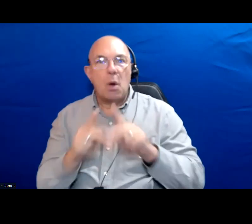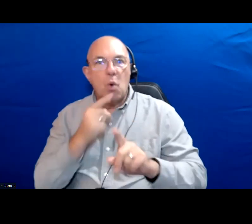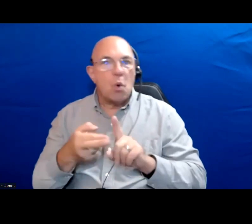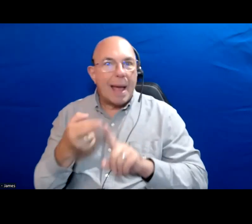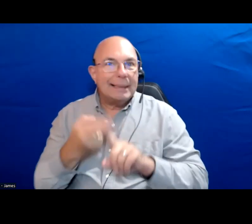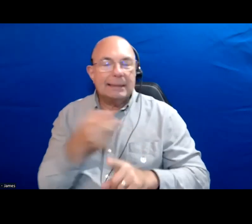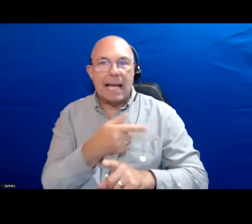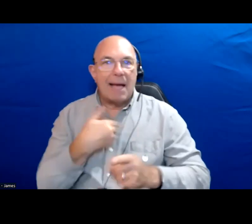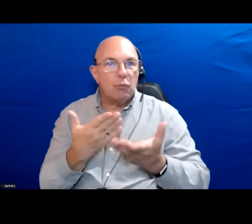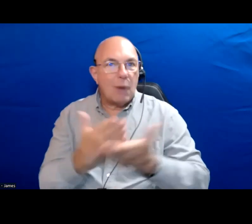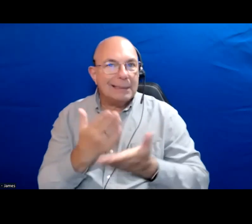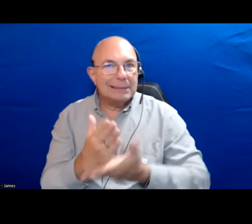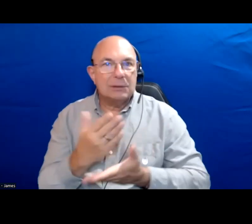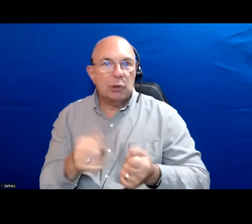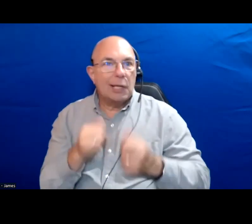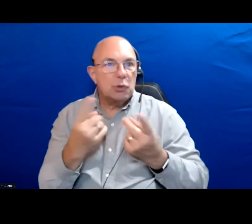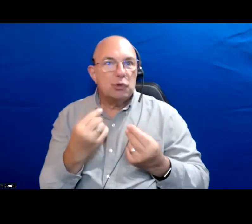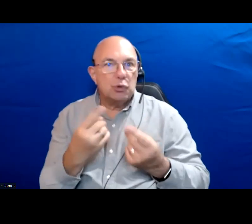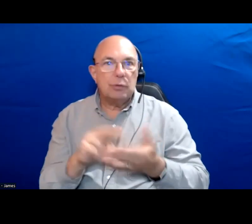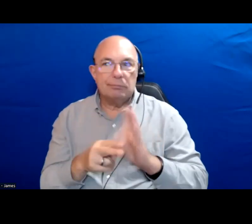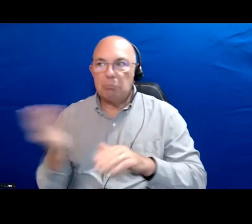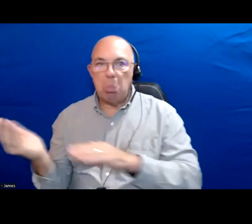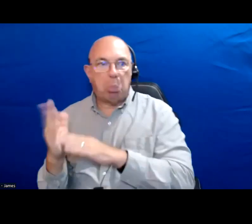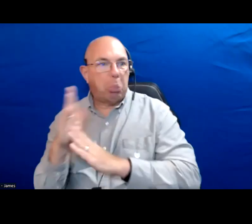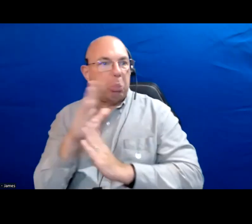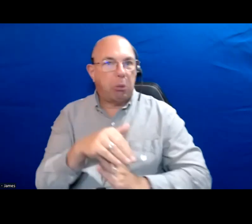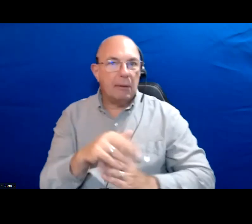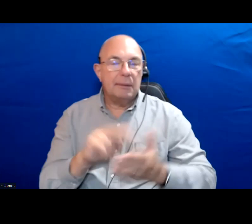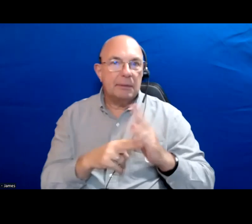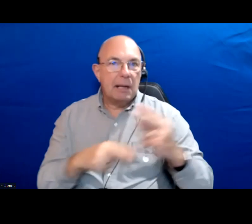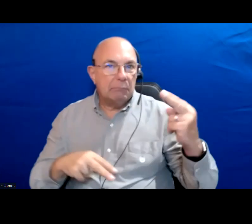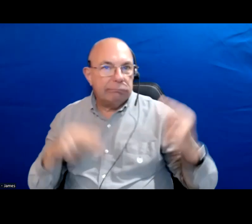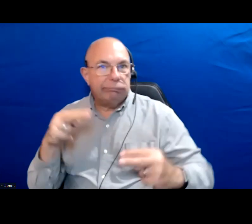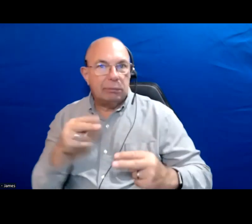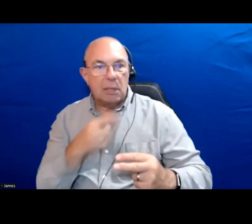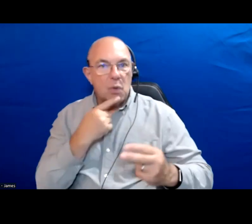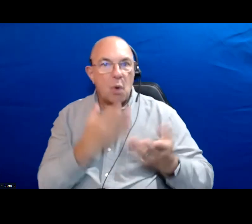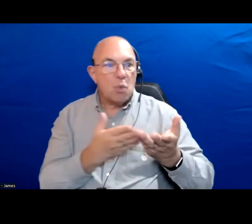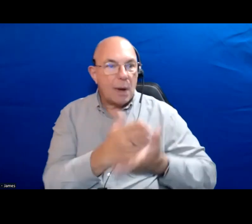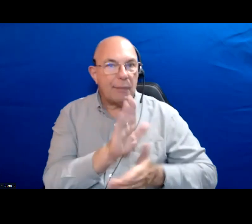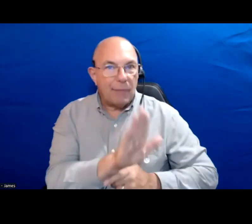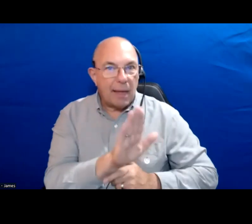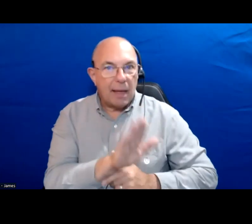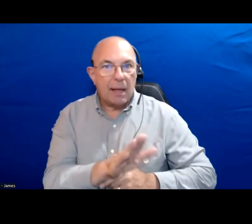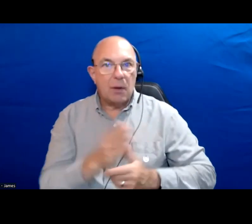And of the growing sort of disproportionality in terms of renters rights when compared to the rights of homeowners.